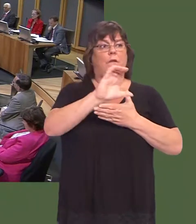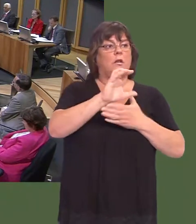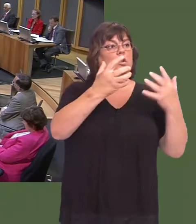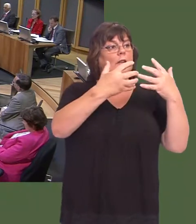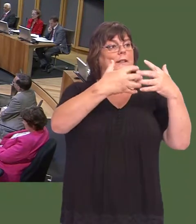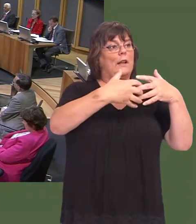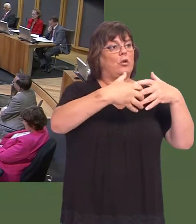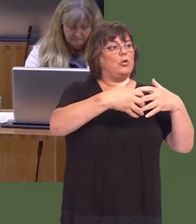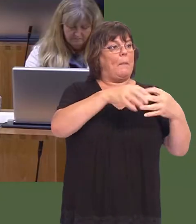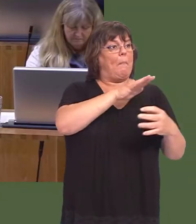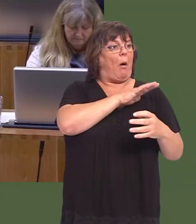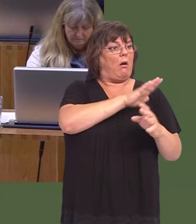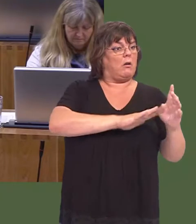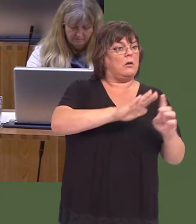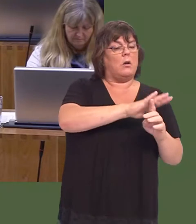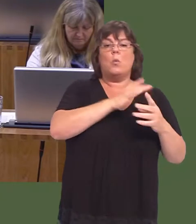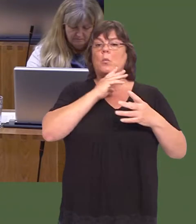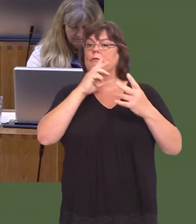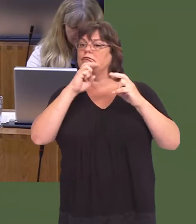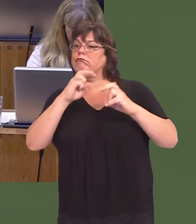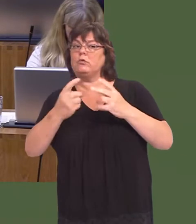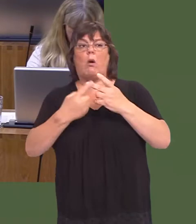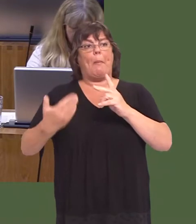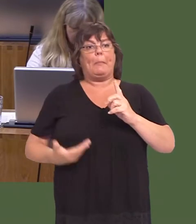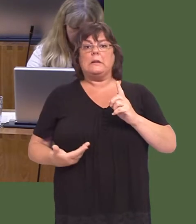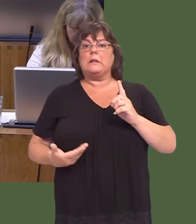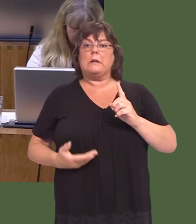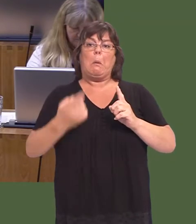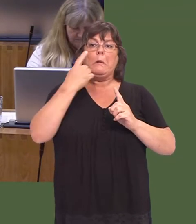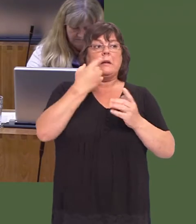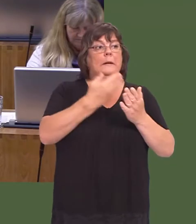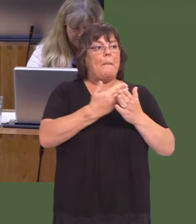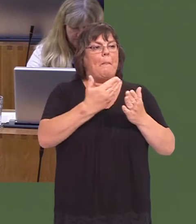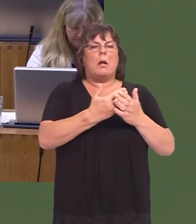Weíve talked to businesses to assess the level of demand, bearing in mind, of course,